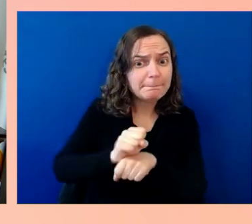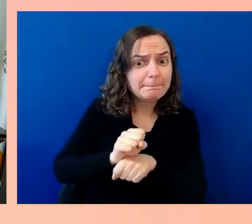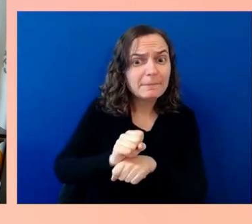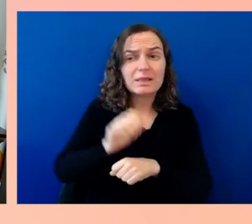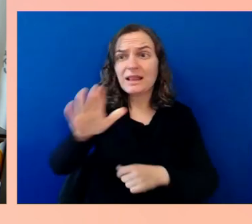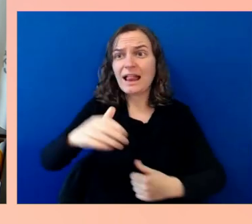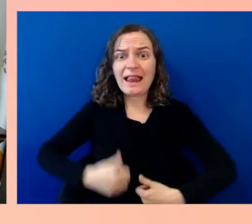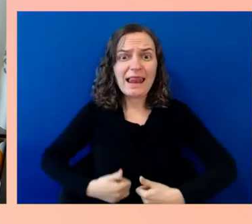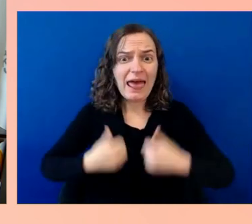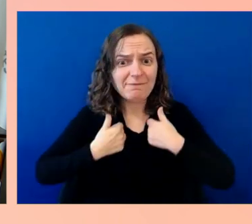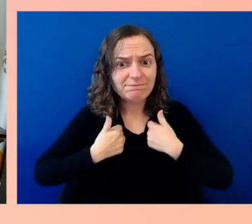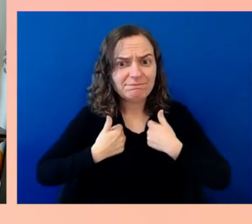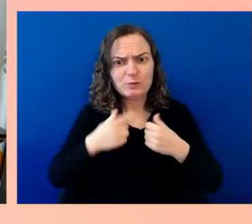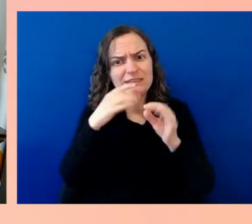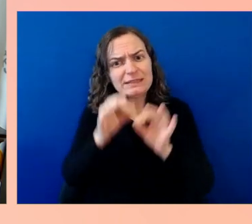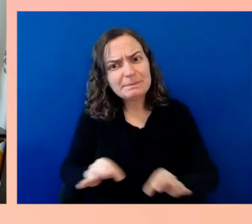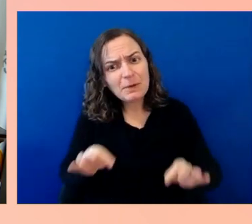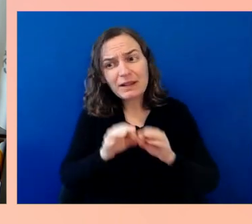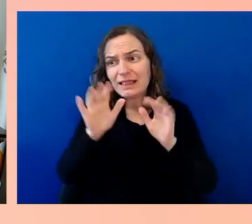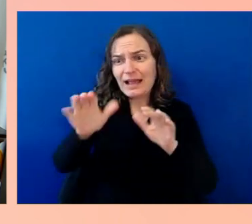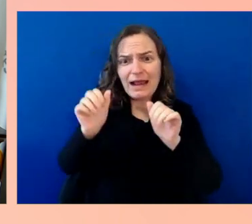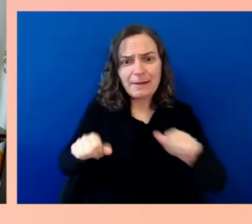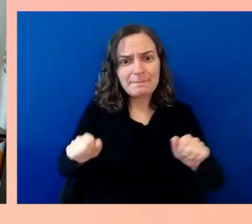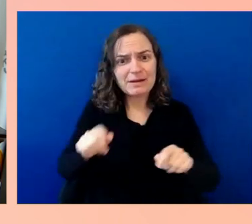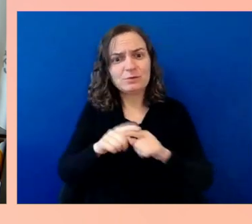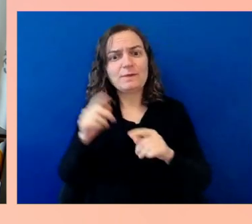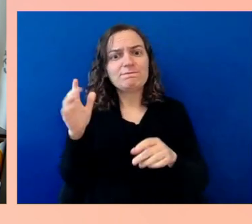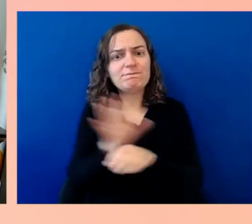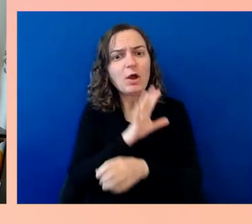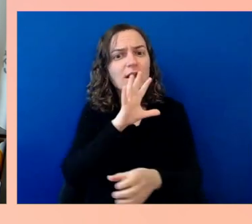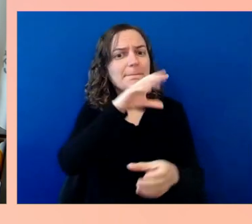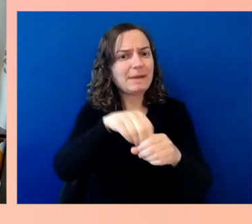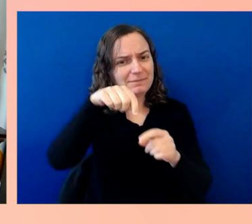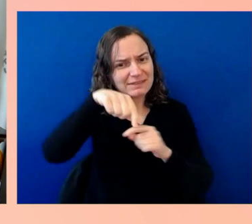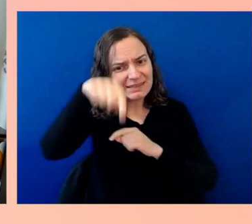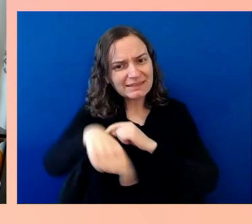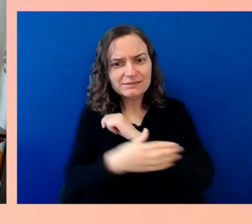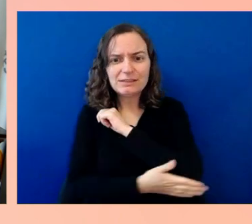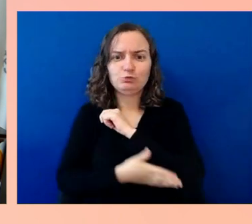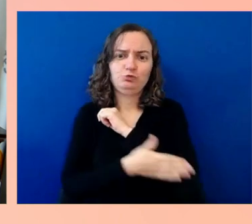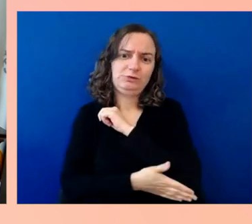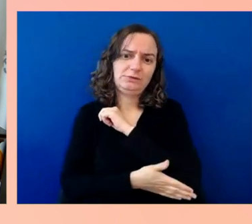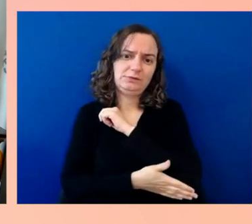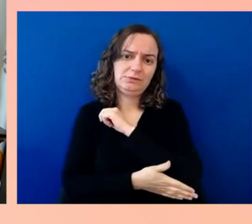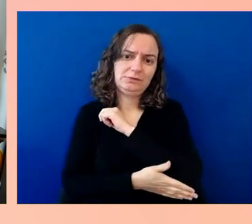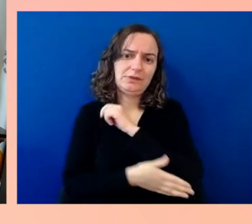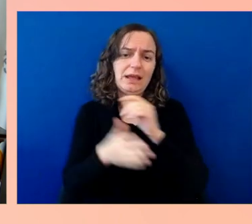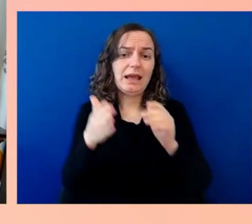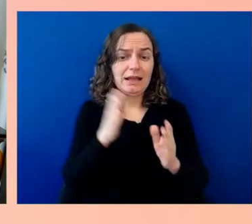Again, to my point that I made at the beginning, it's also important for people to be able to